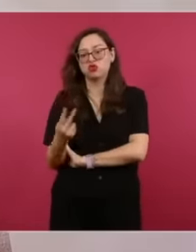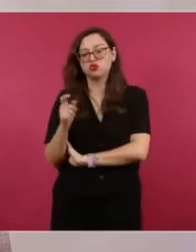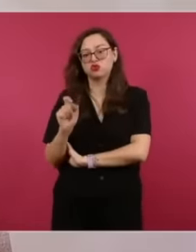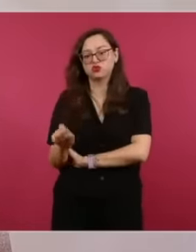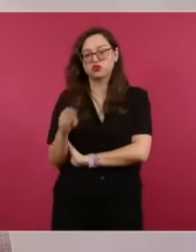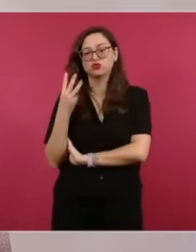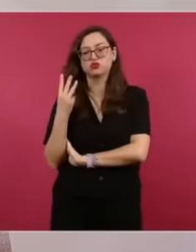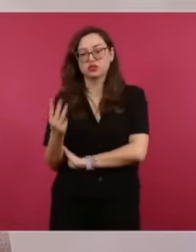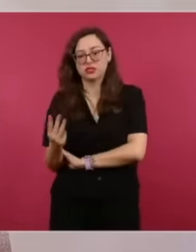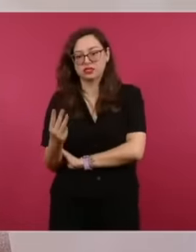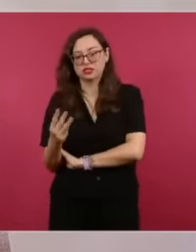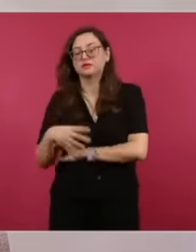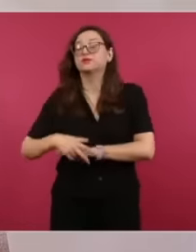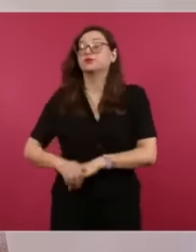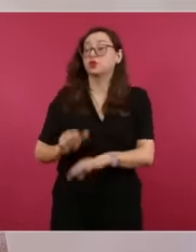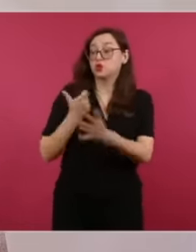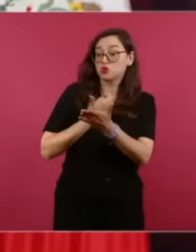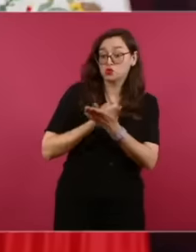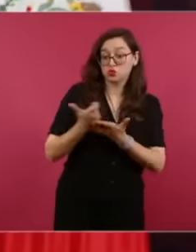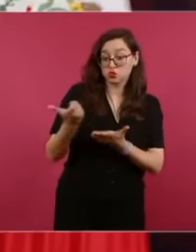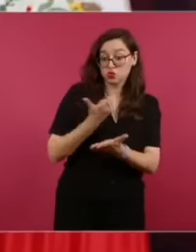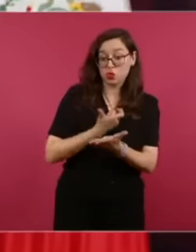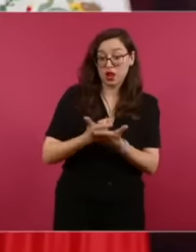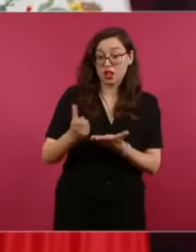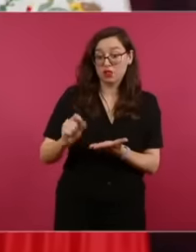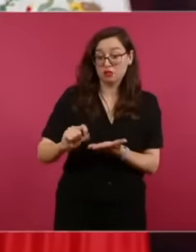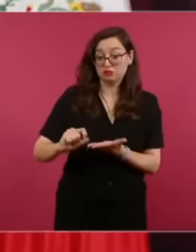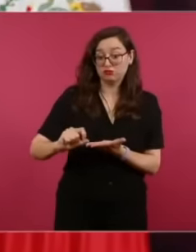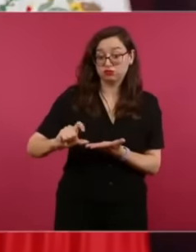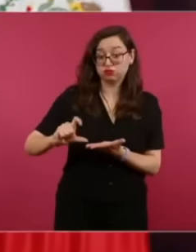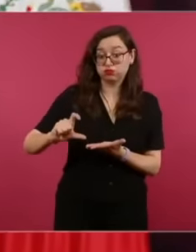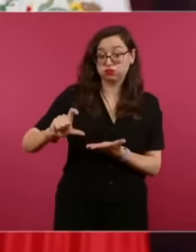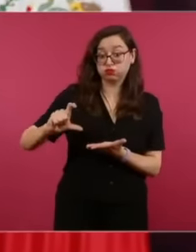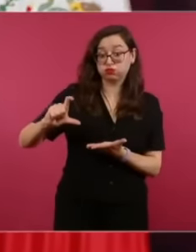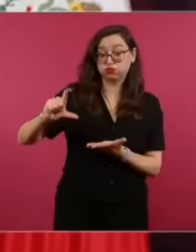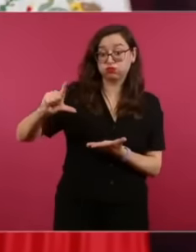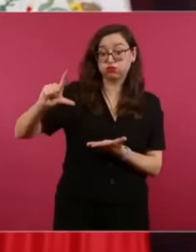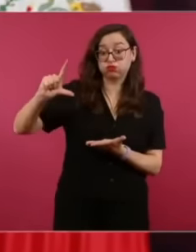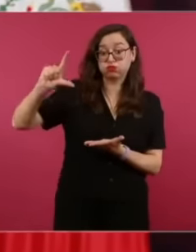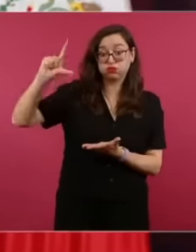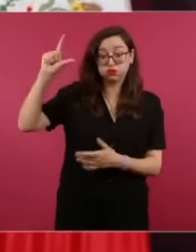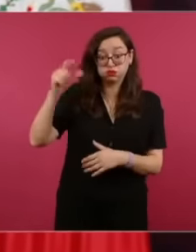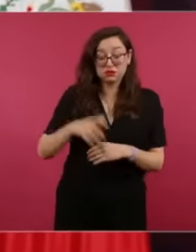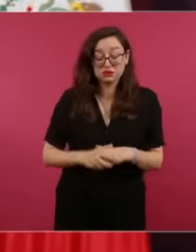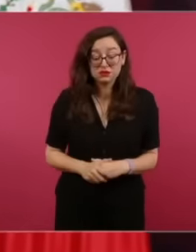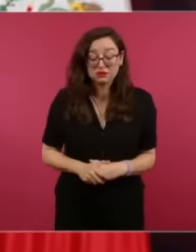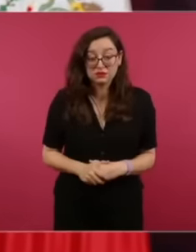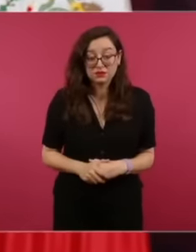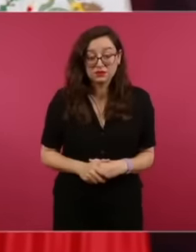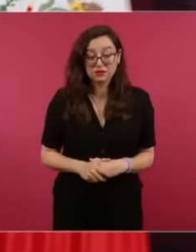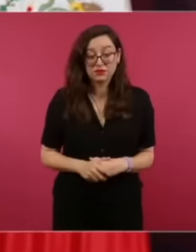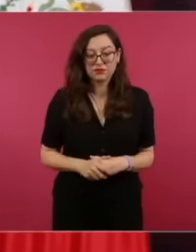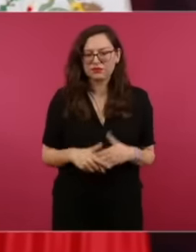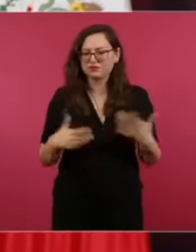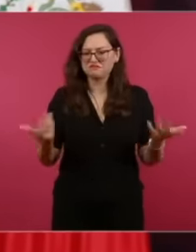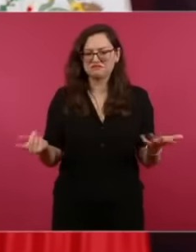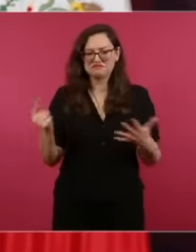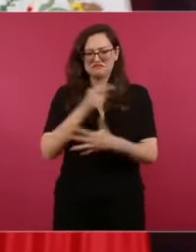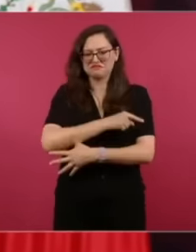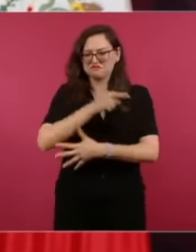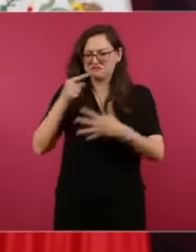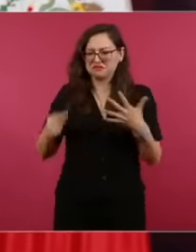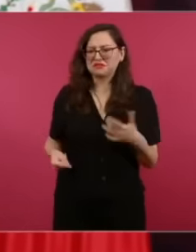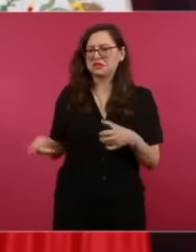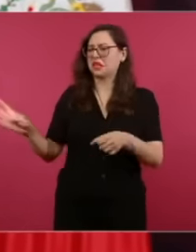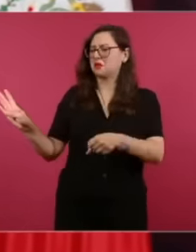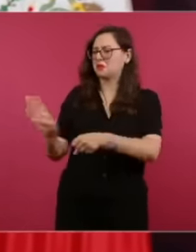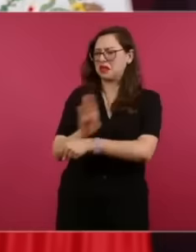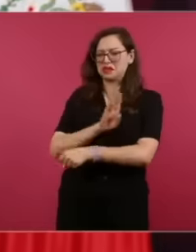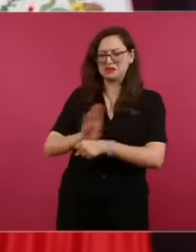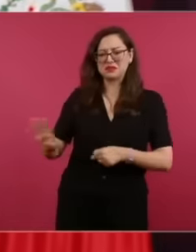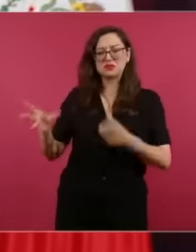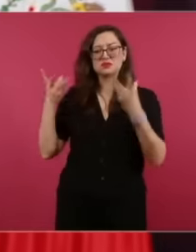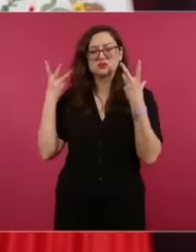salaries have increased more than 100% in real terms and many other things,